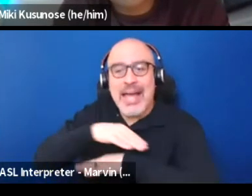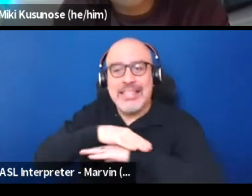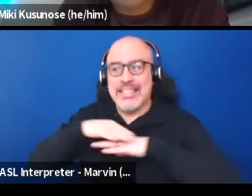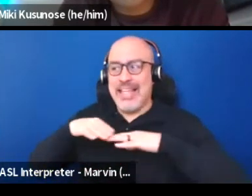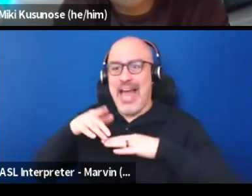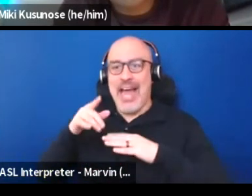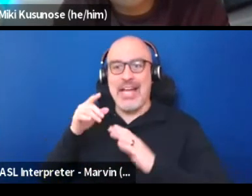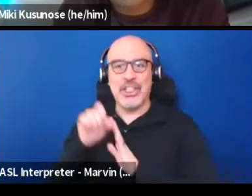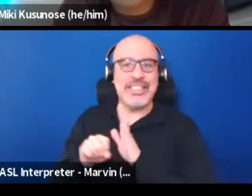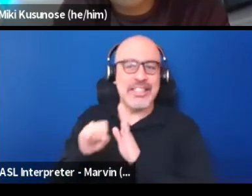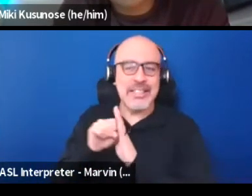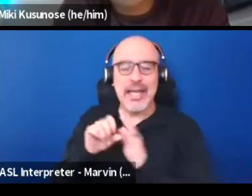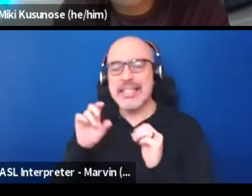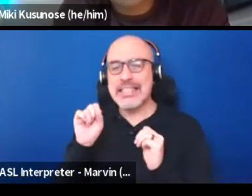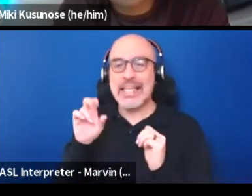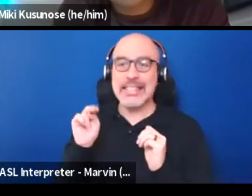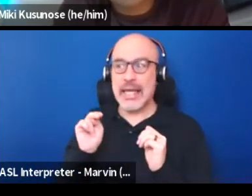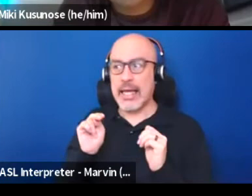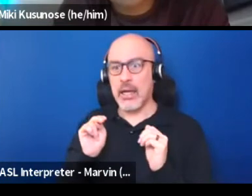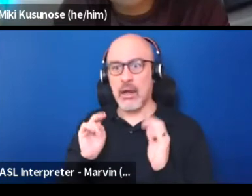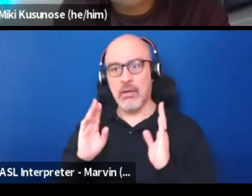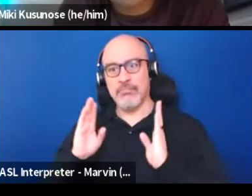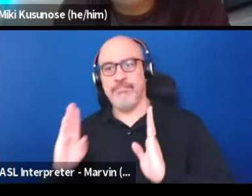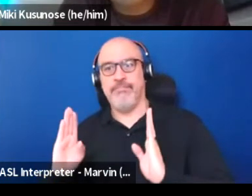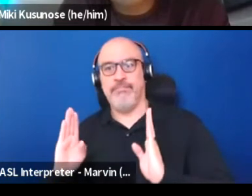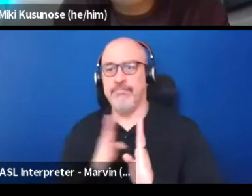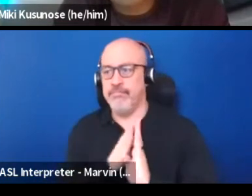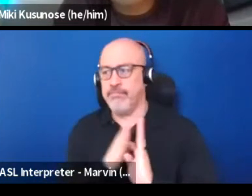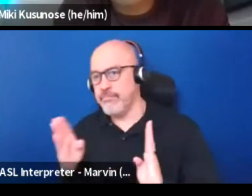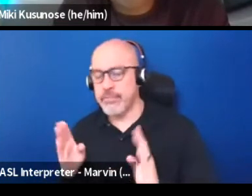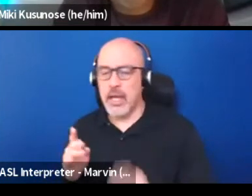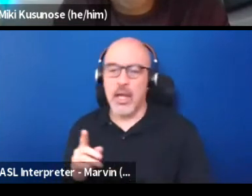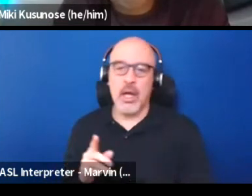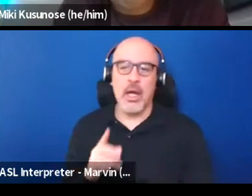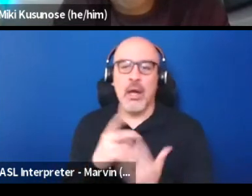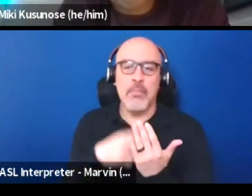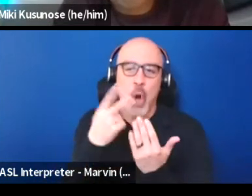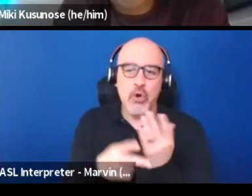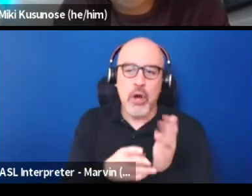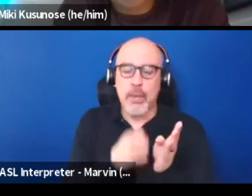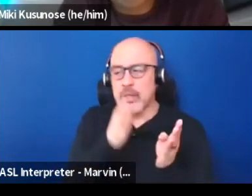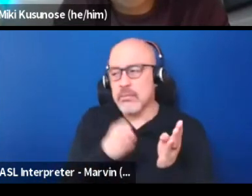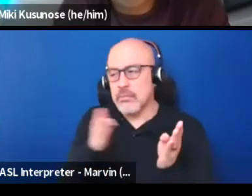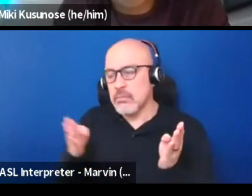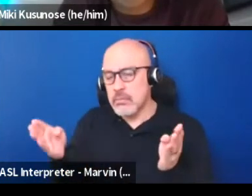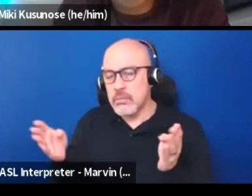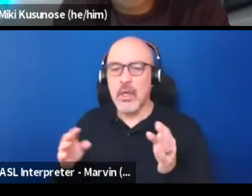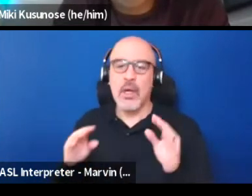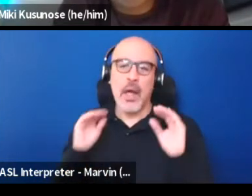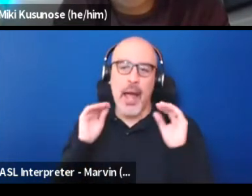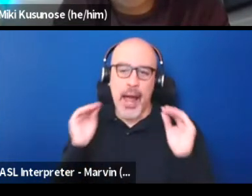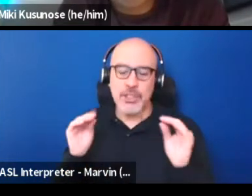in terms of these institutional programming. And we have educational departments